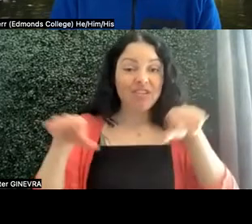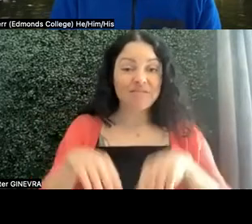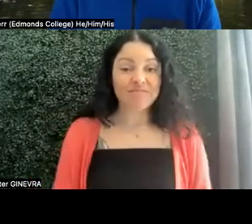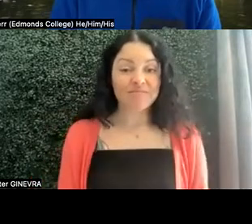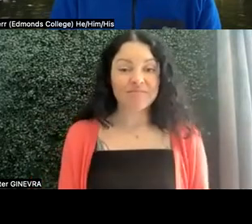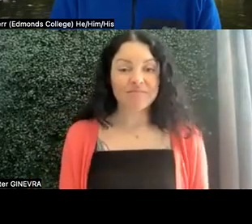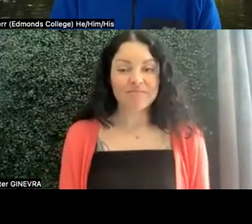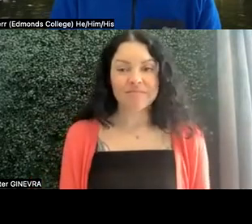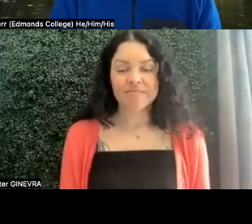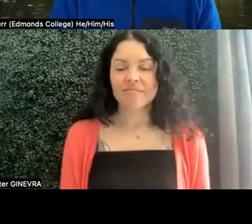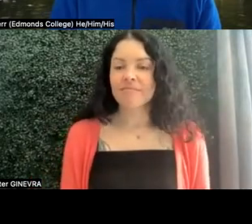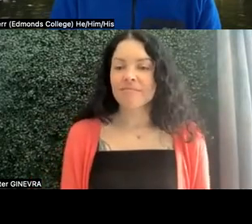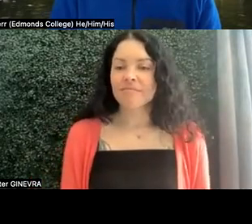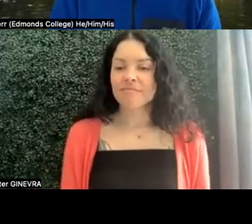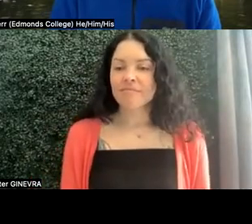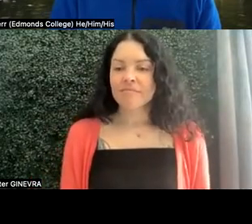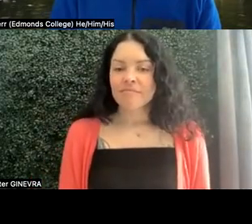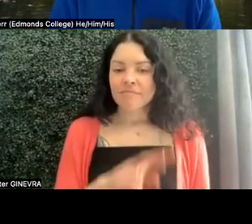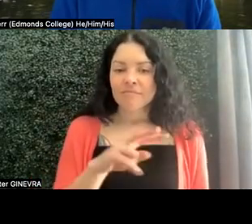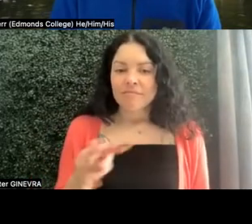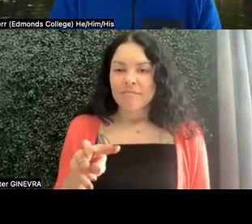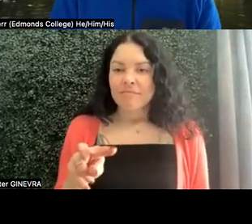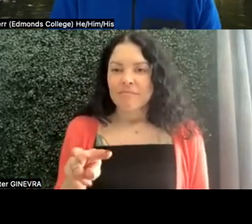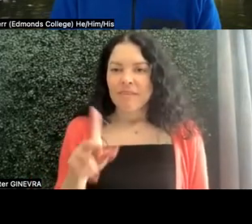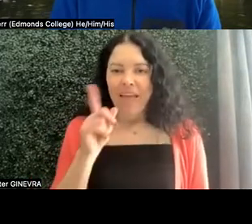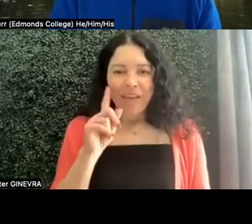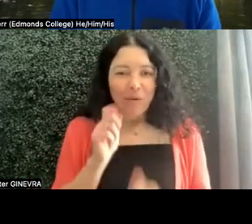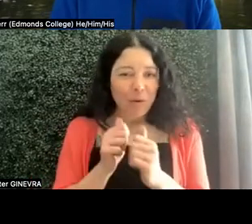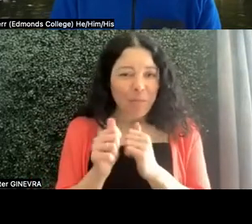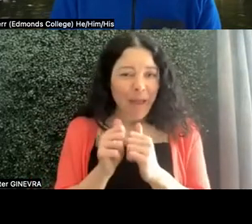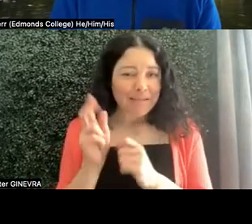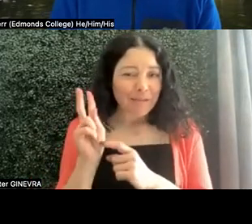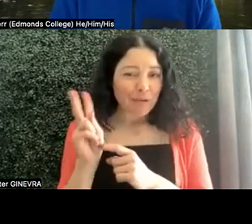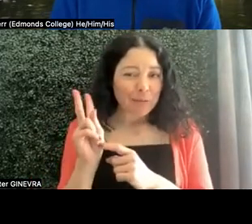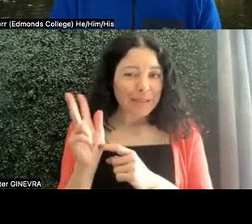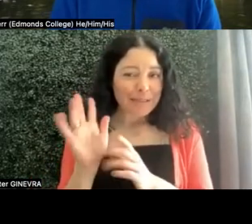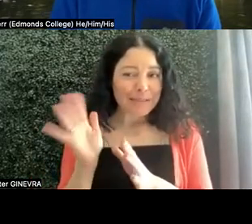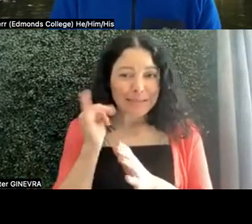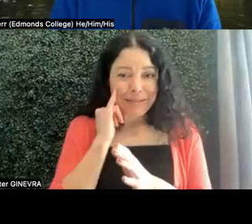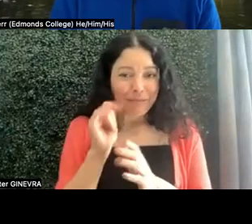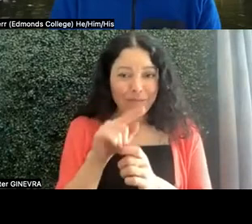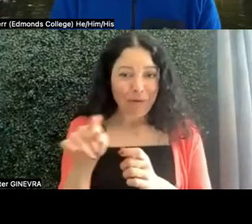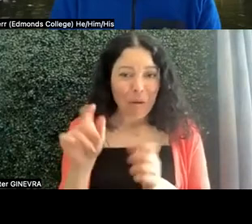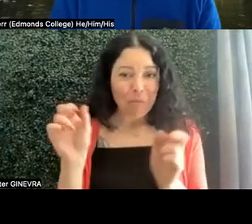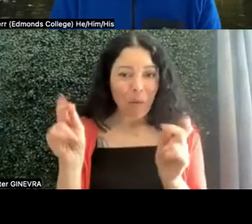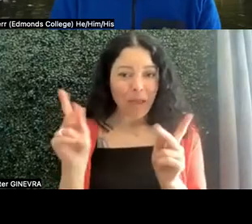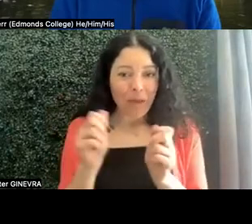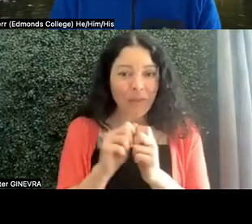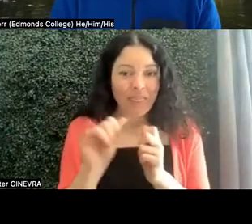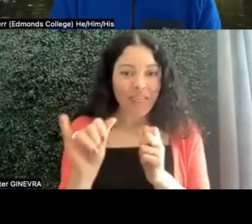There are some questions, and I do think we're probably going to go over a few minutes, if everybody's OK with that. I don't want anybody to walk away